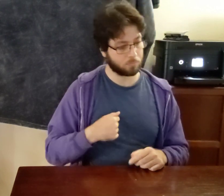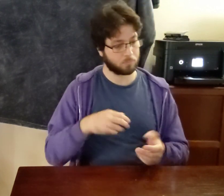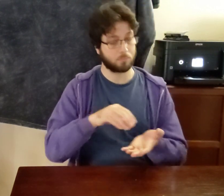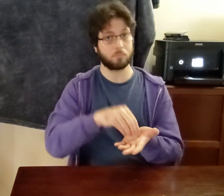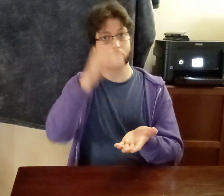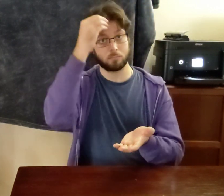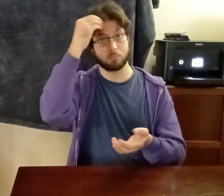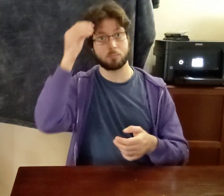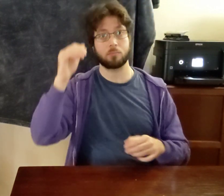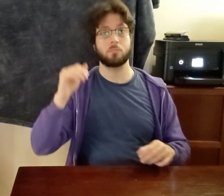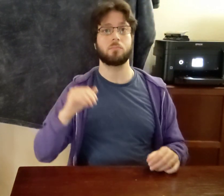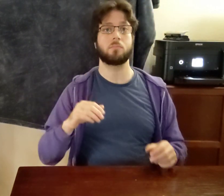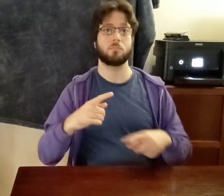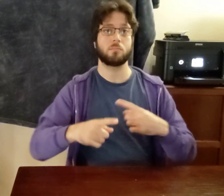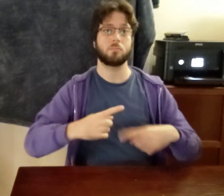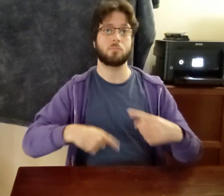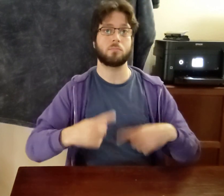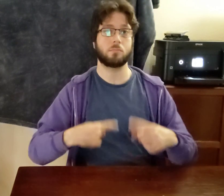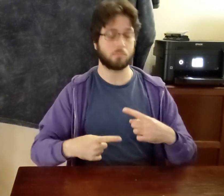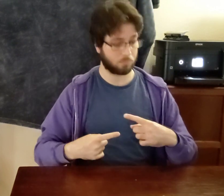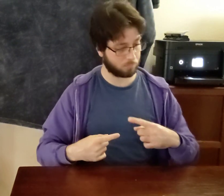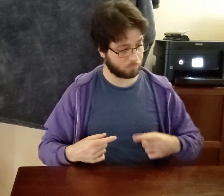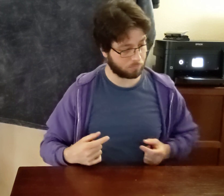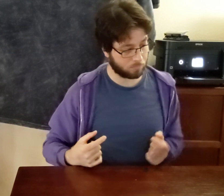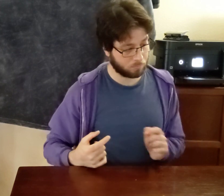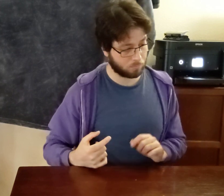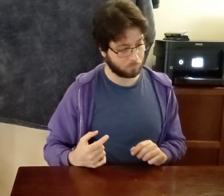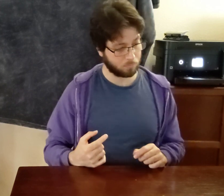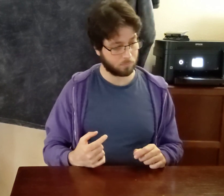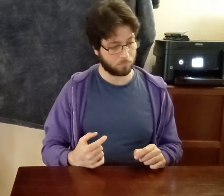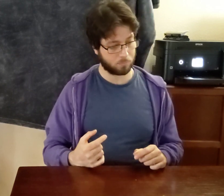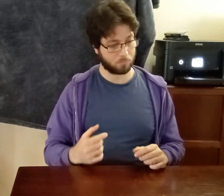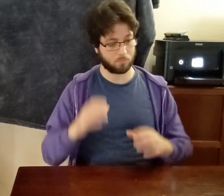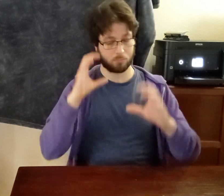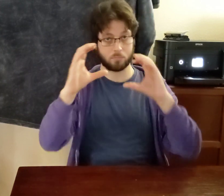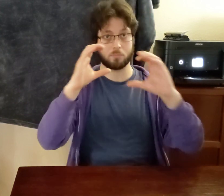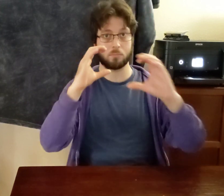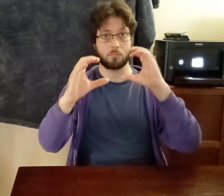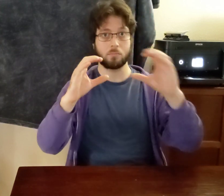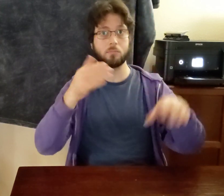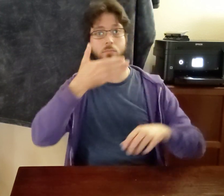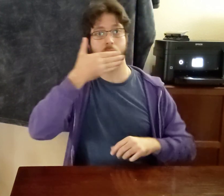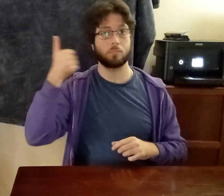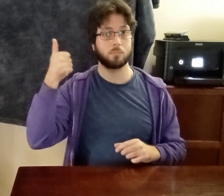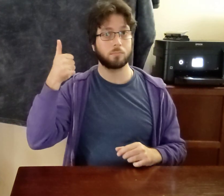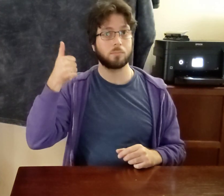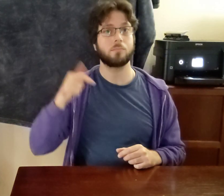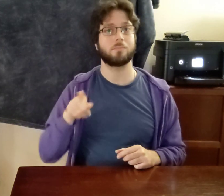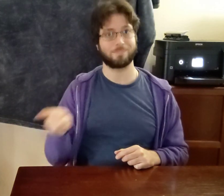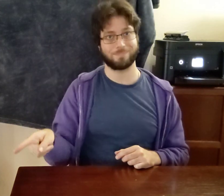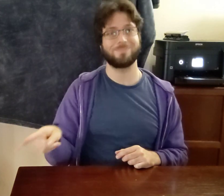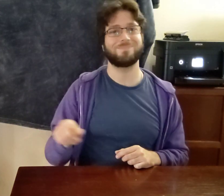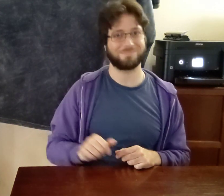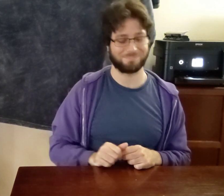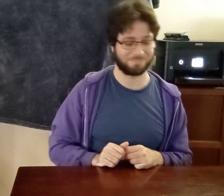I LEARN SIGN COMMUNICATE BETTER IX-bearaldo